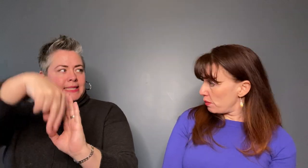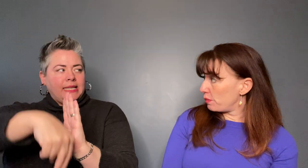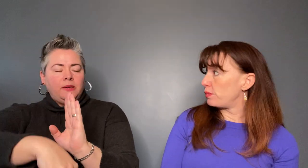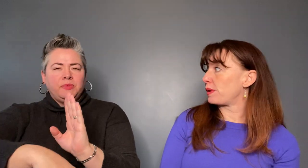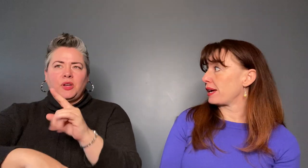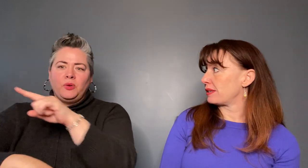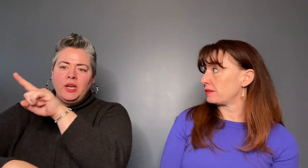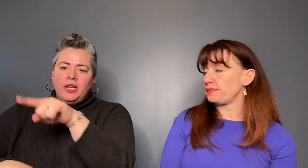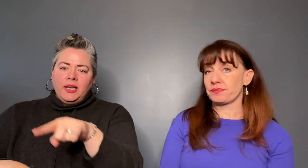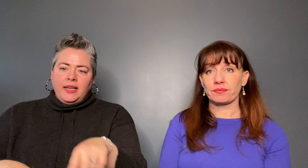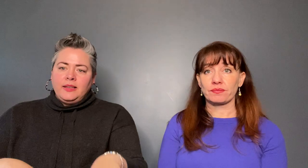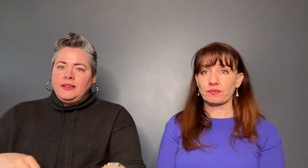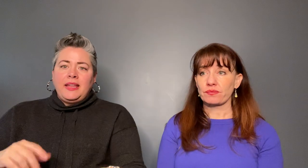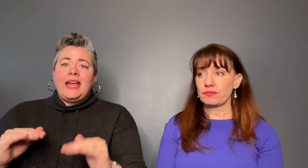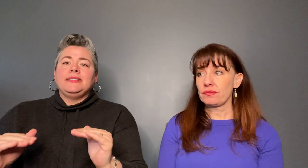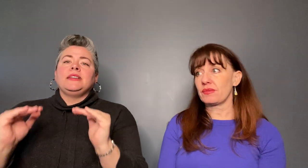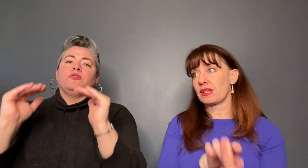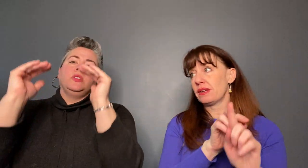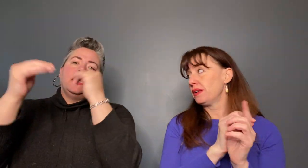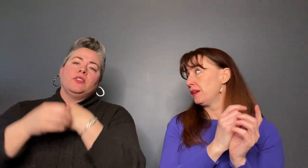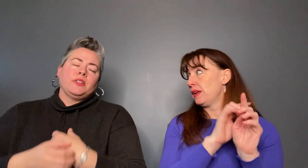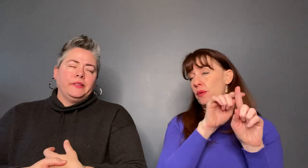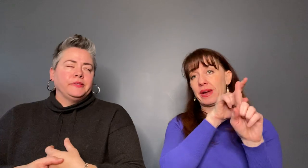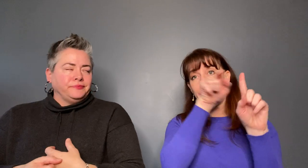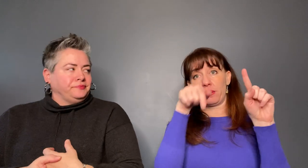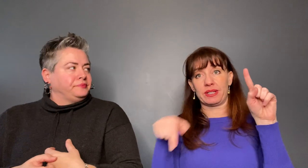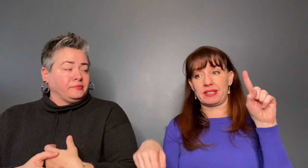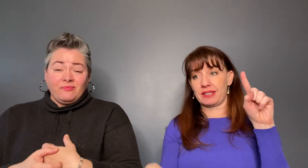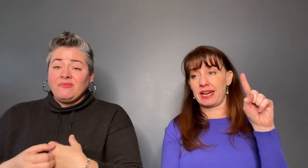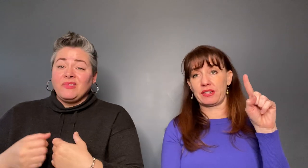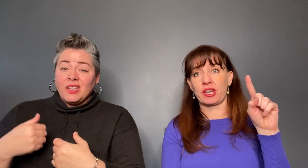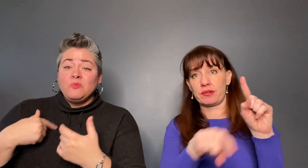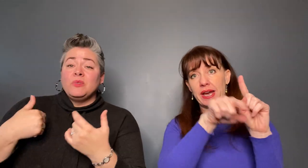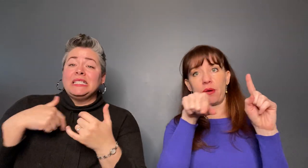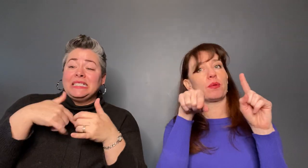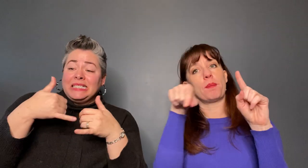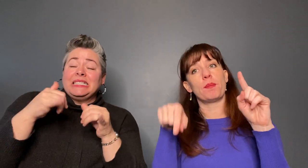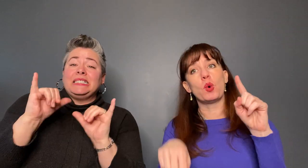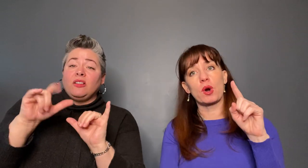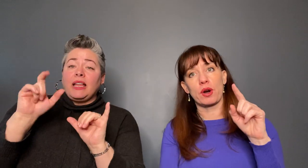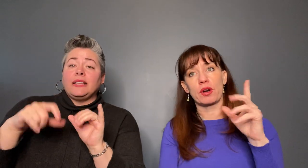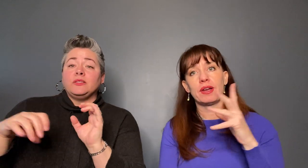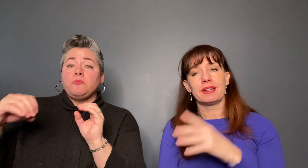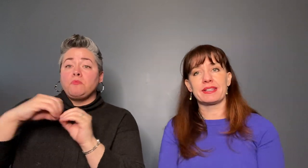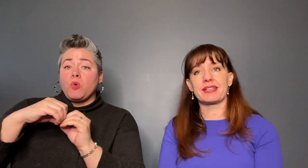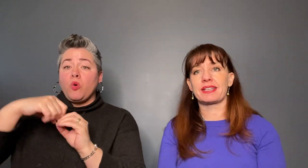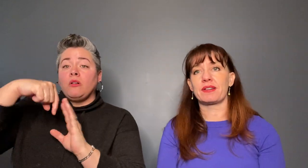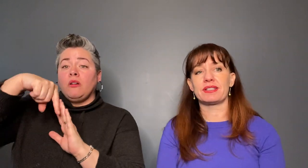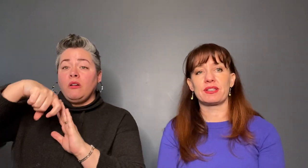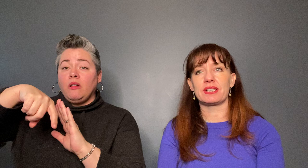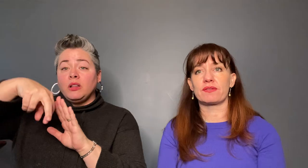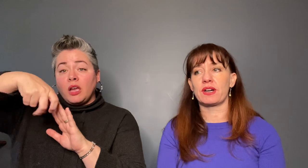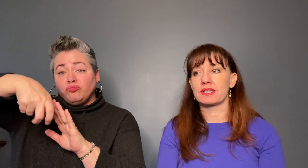real steep. It had several layers and then we still had to go down more to get down into these vaults.